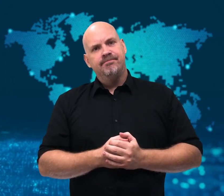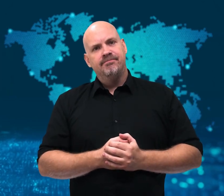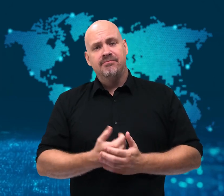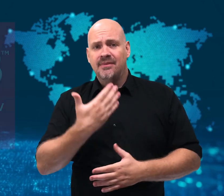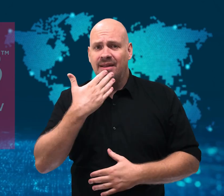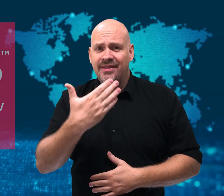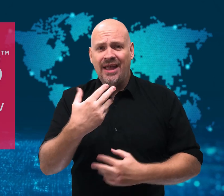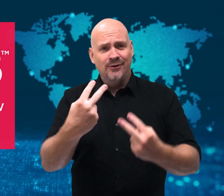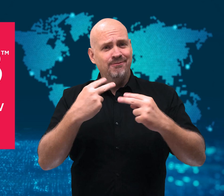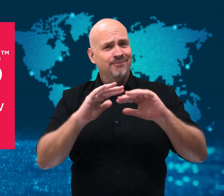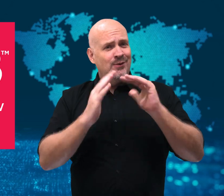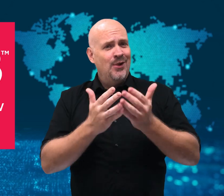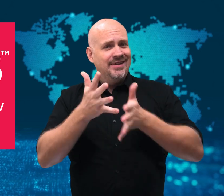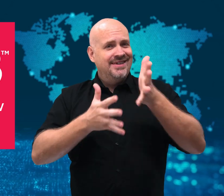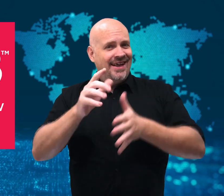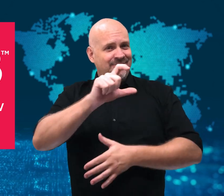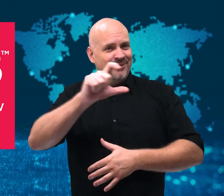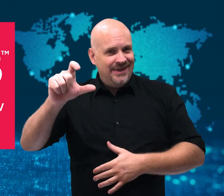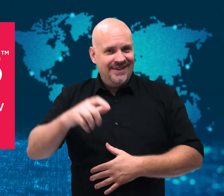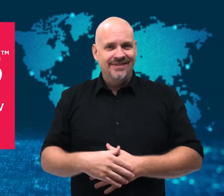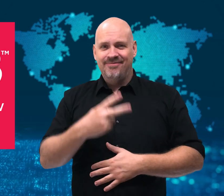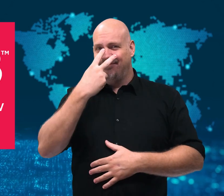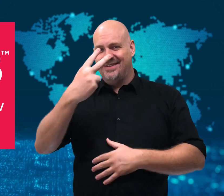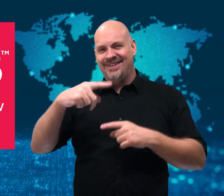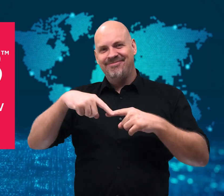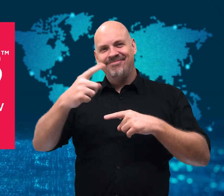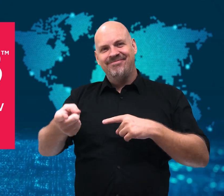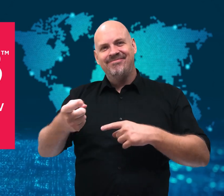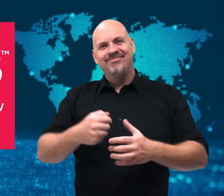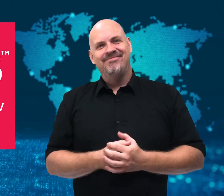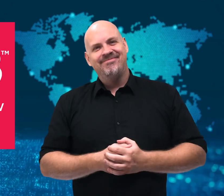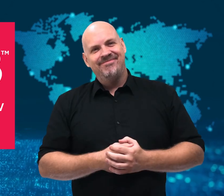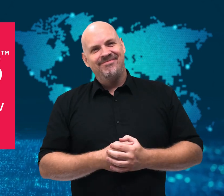Thank you for watching WorldSign Week and see you next time!